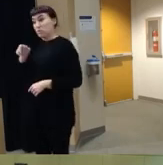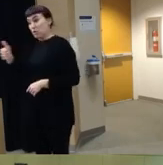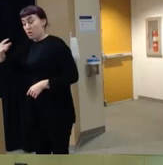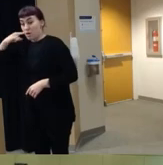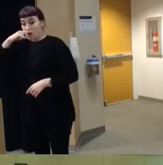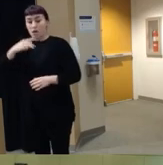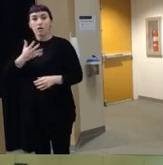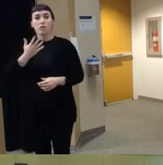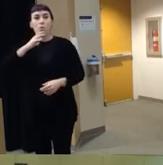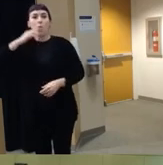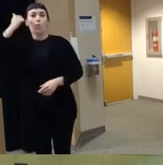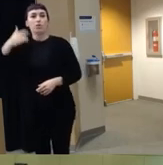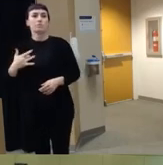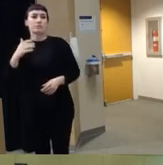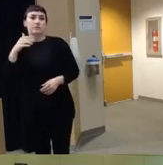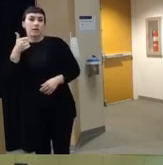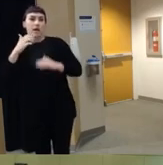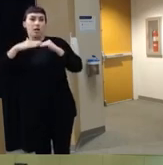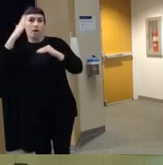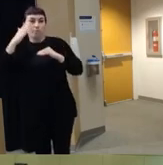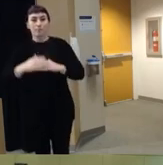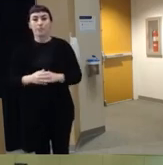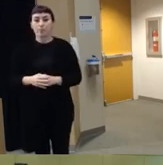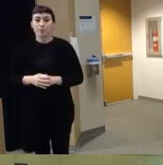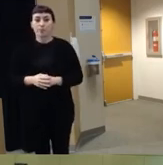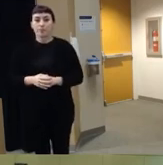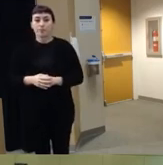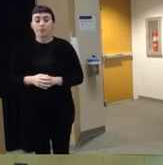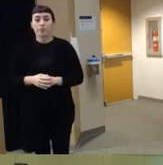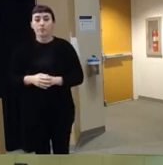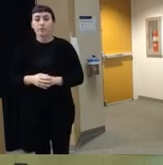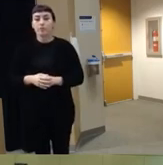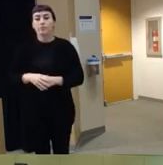older closer to 10 years old and 93% of the children who shot the gun were